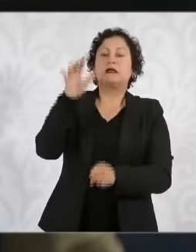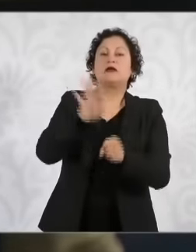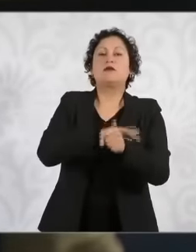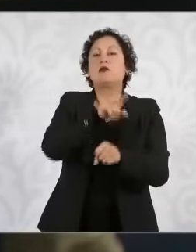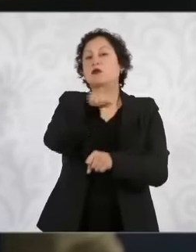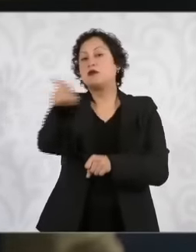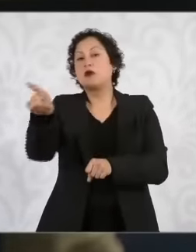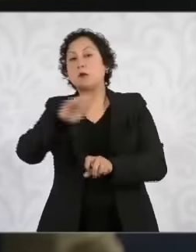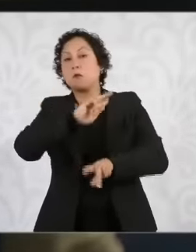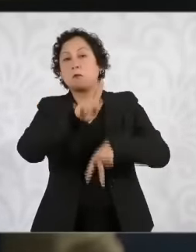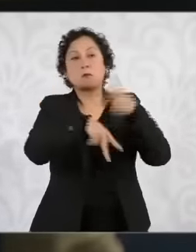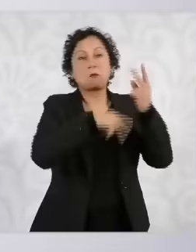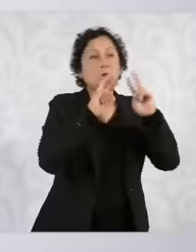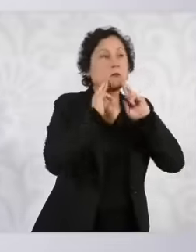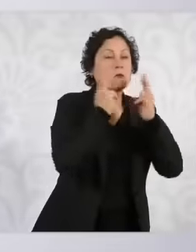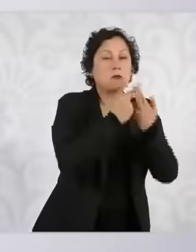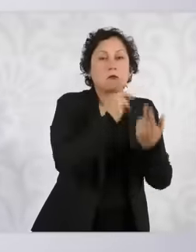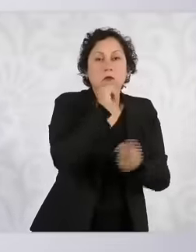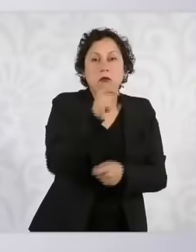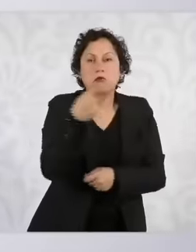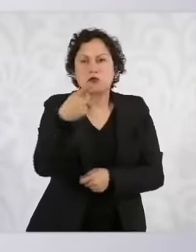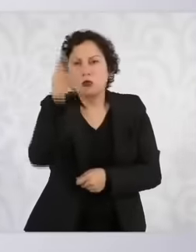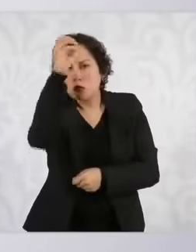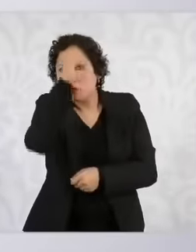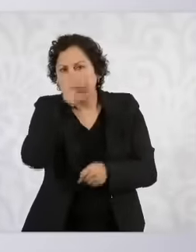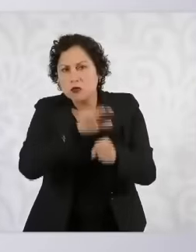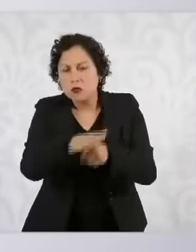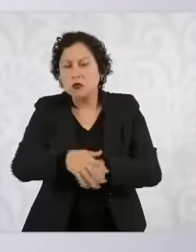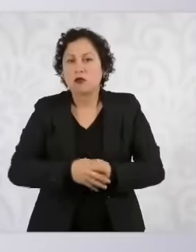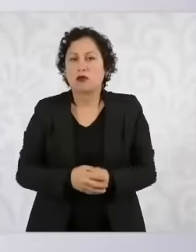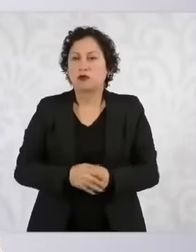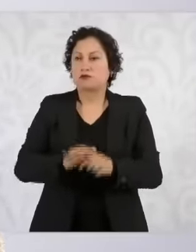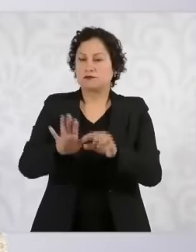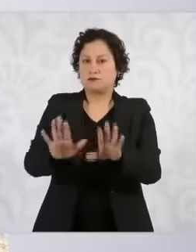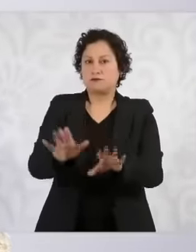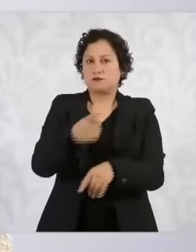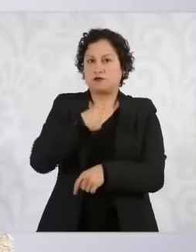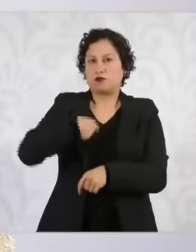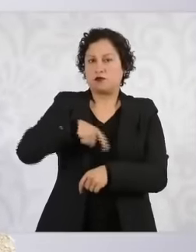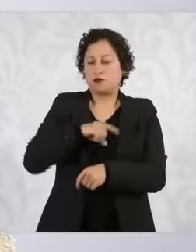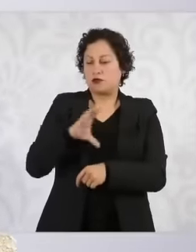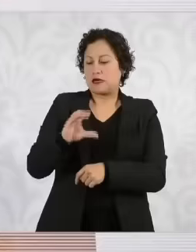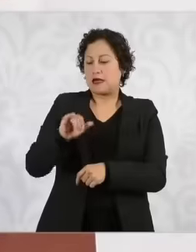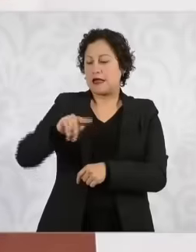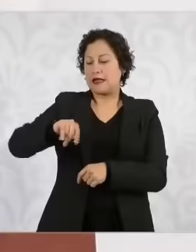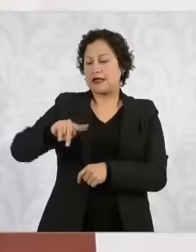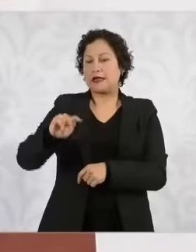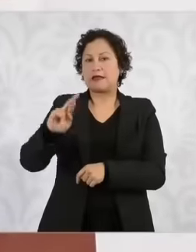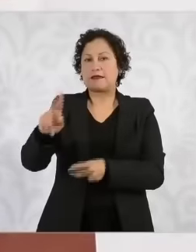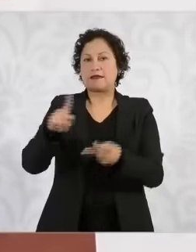position on the matter. We have a very good relationship with Cintra and with the businessmen of Monterrey.